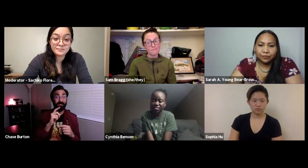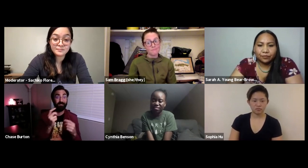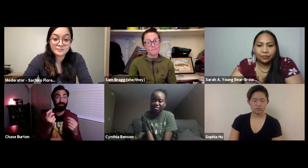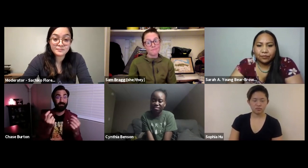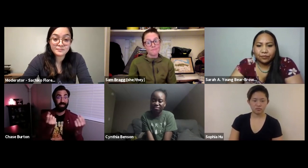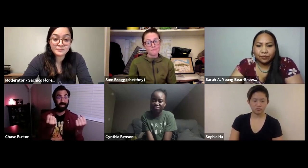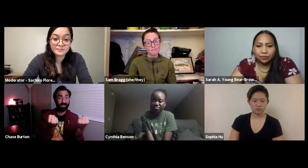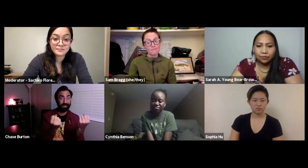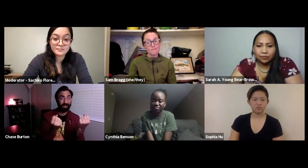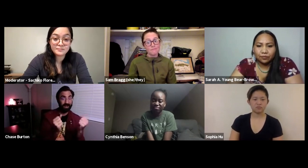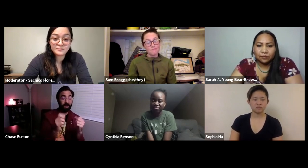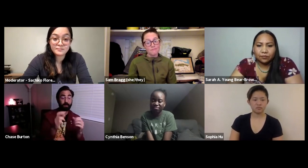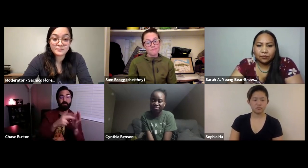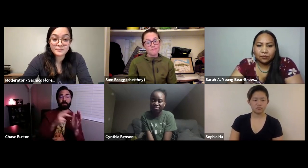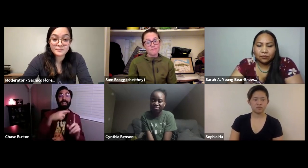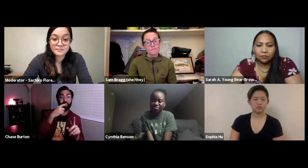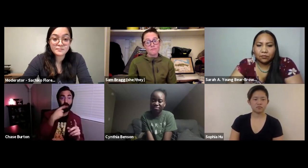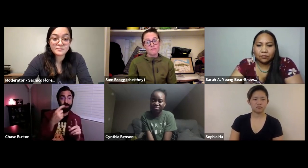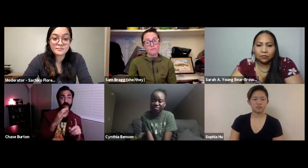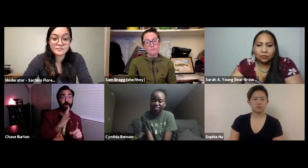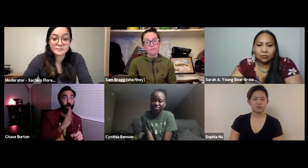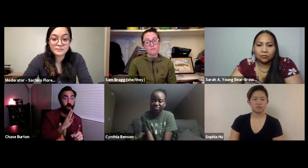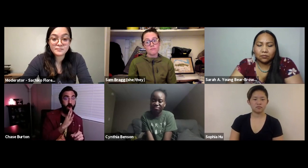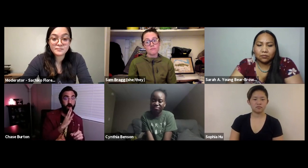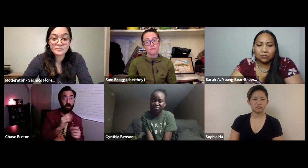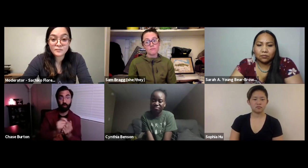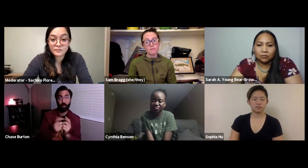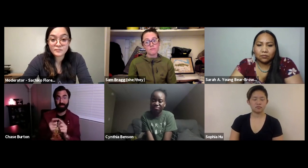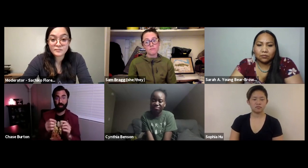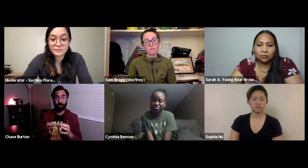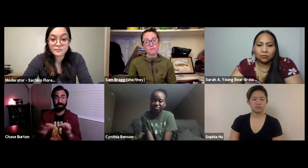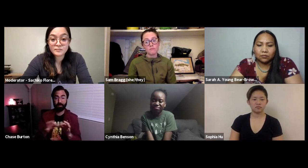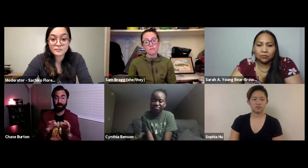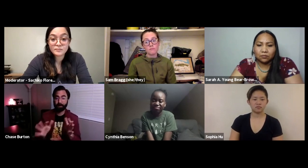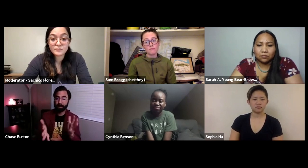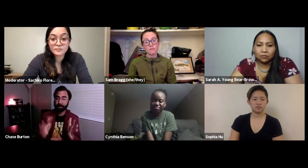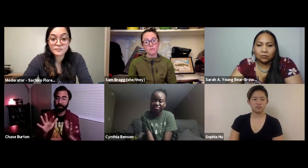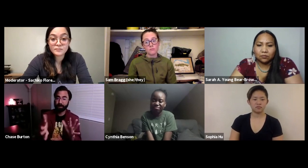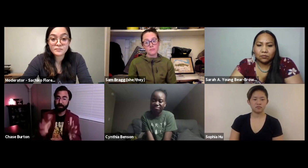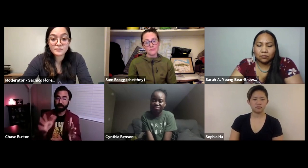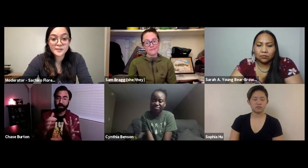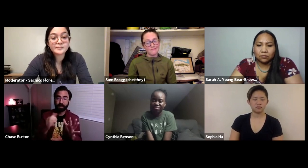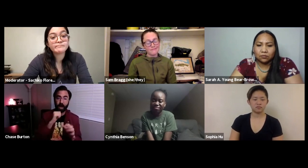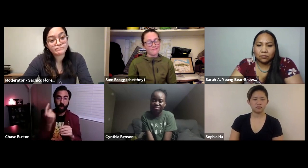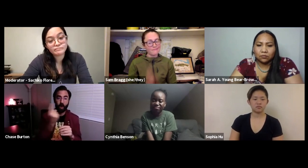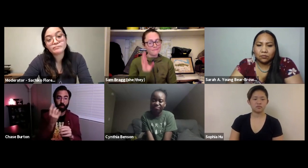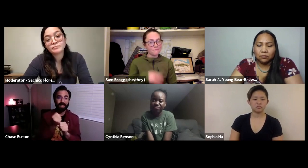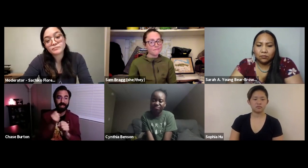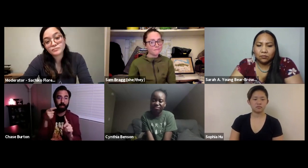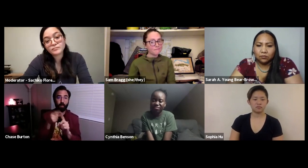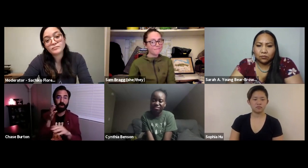are signing on the screen whereas if a hearing person is speaking and then it's translated